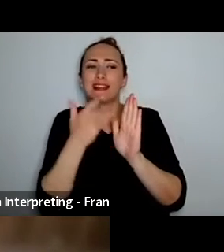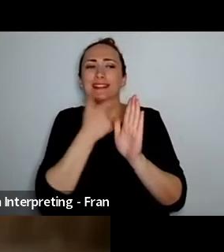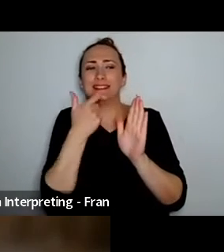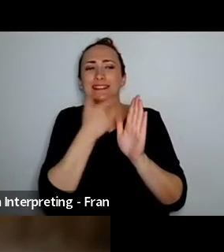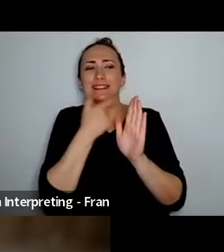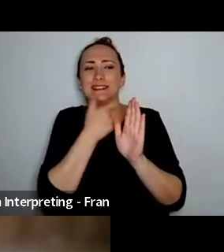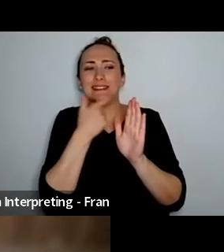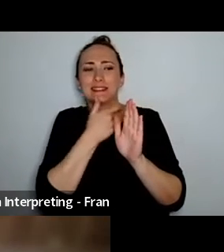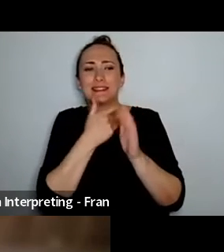Hi Lusi